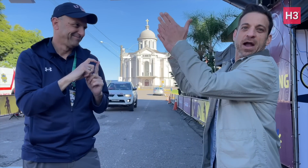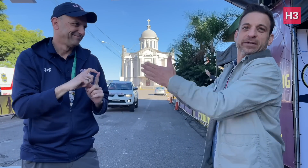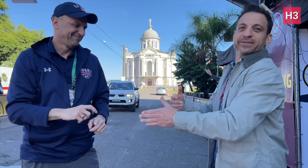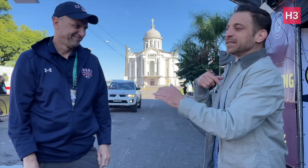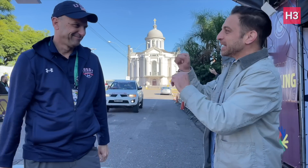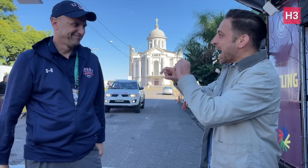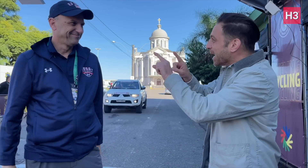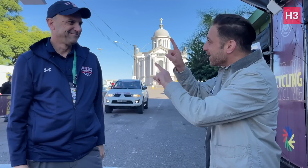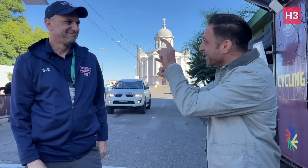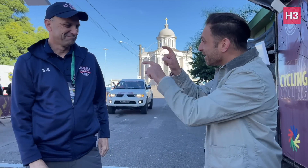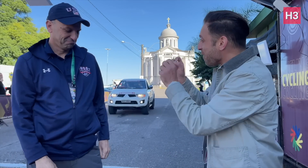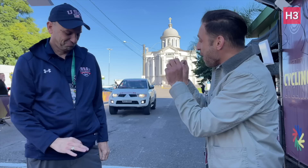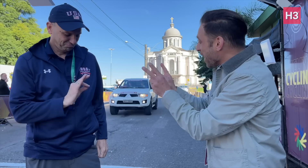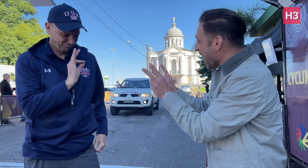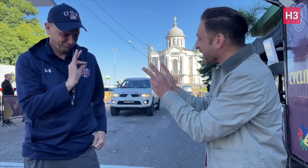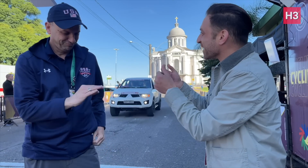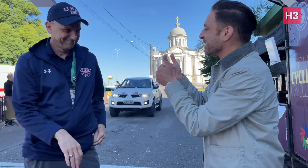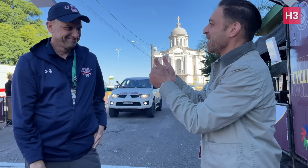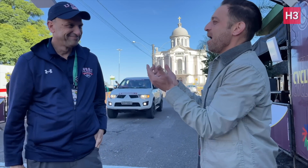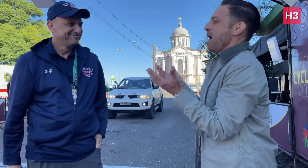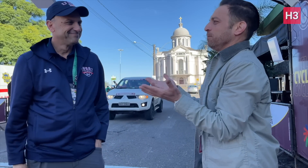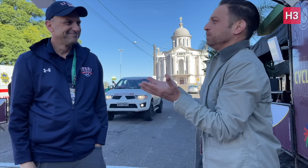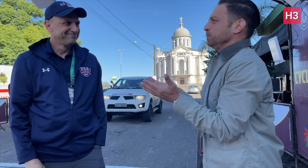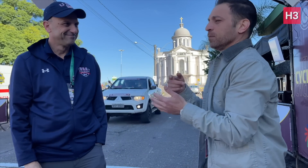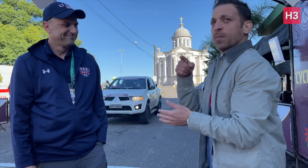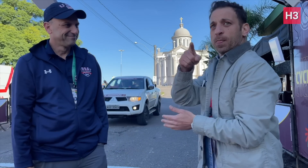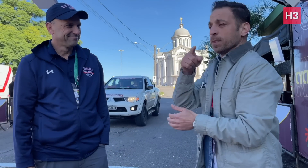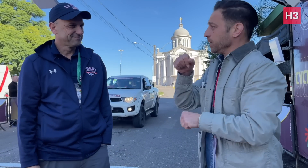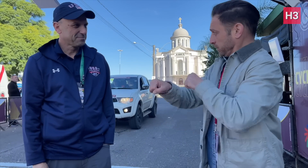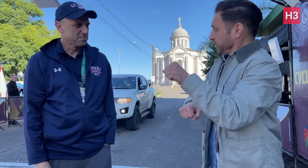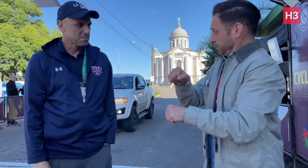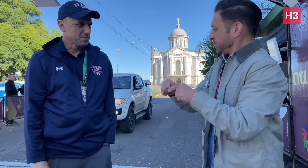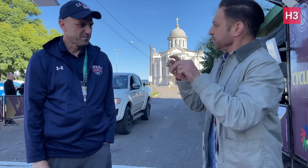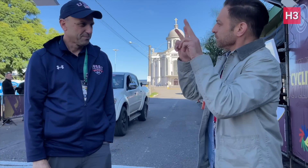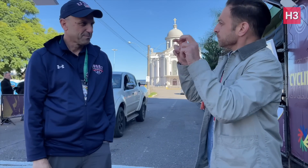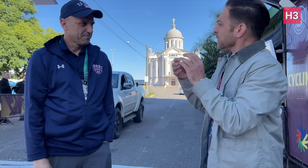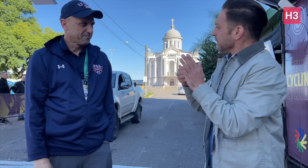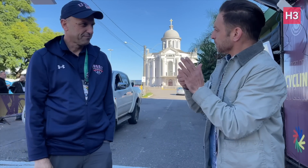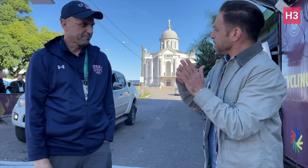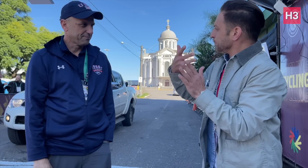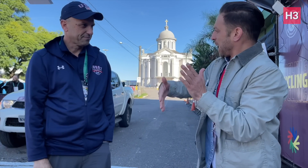Perfect! Now I can ask you more about the rules of cycling.